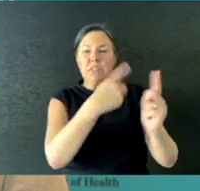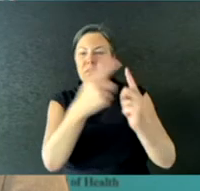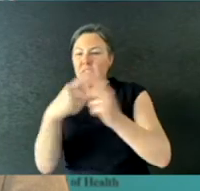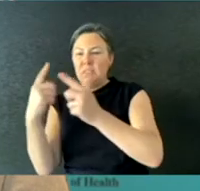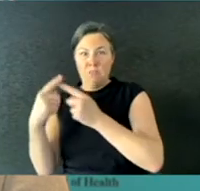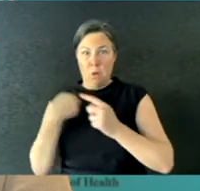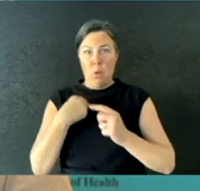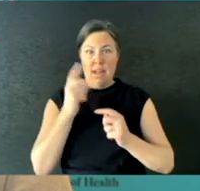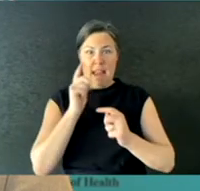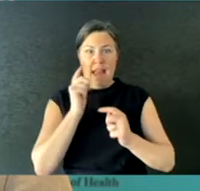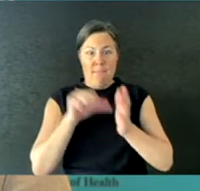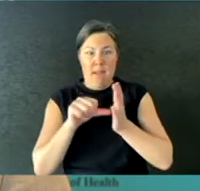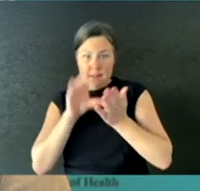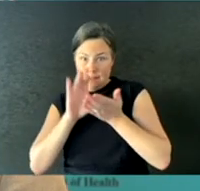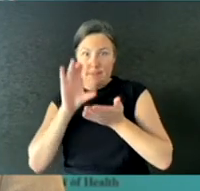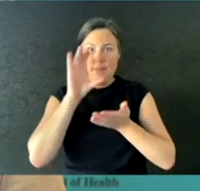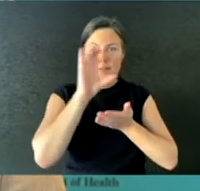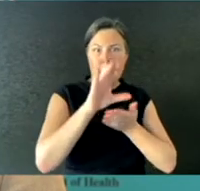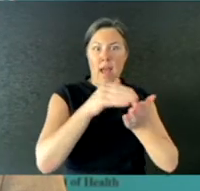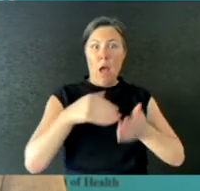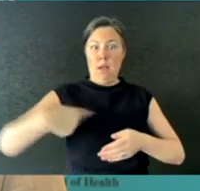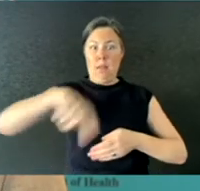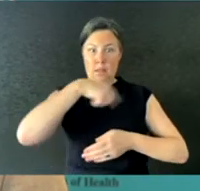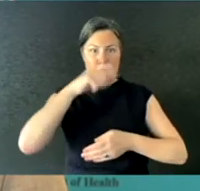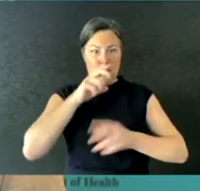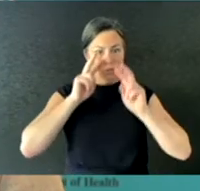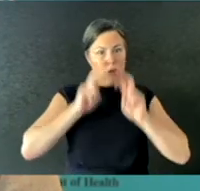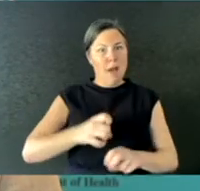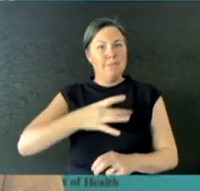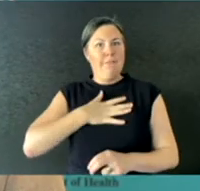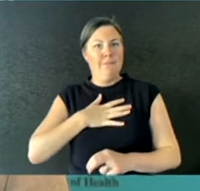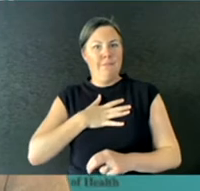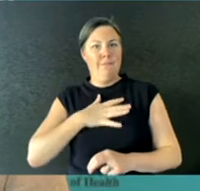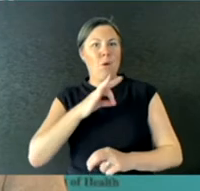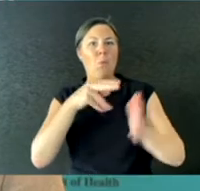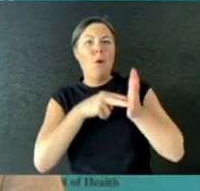We have- this is in addition to the over $1 billion investment in securing the Oxford